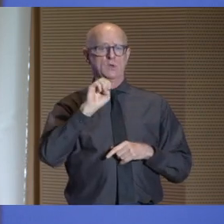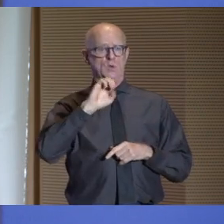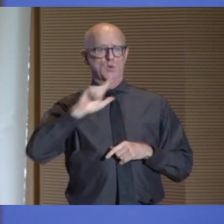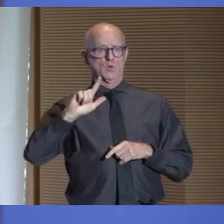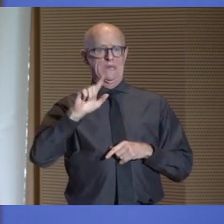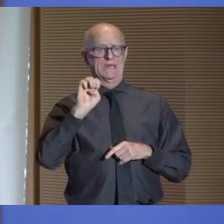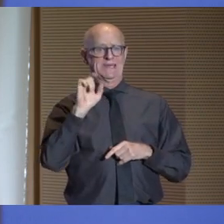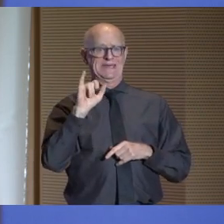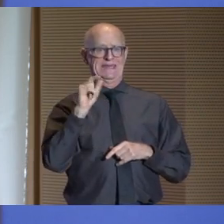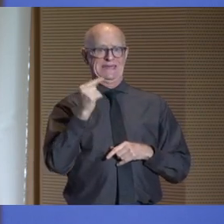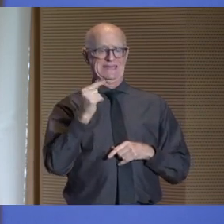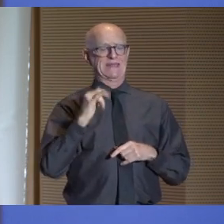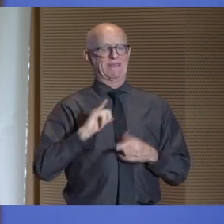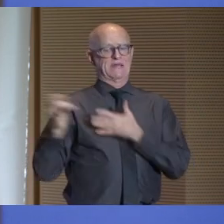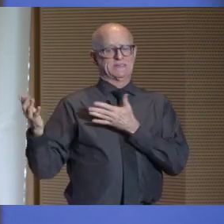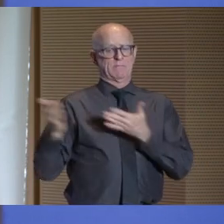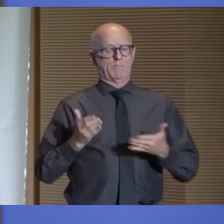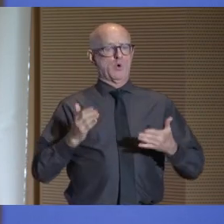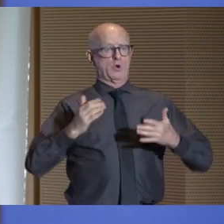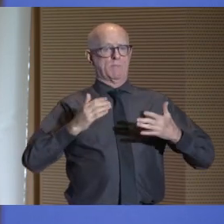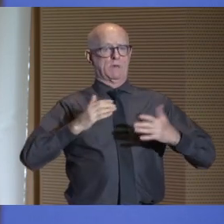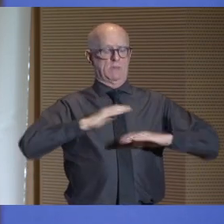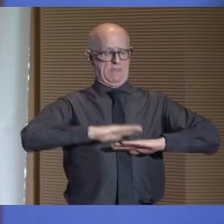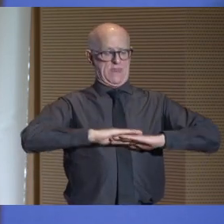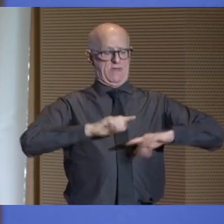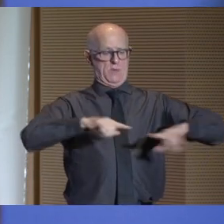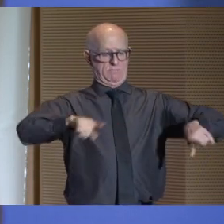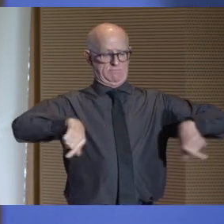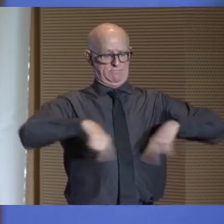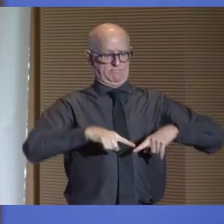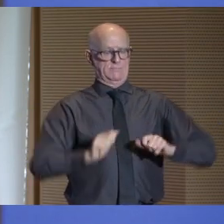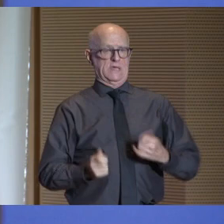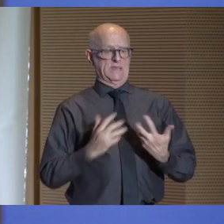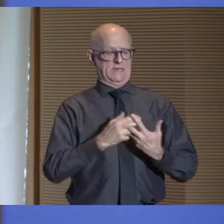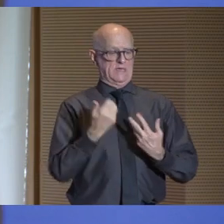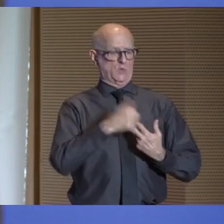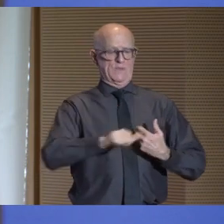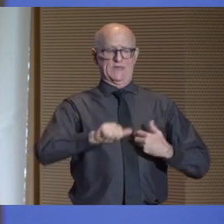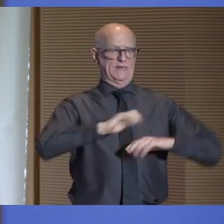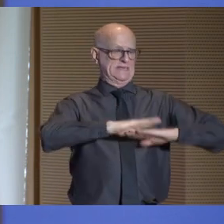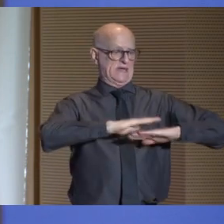that could connect to any table for people in a wheelchair like me to go out and eat.